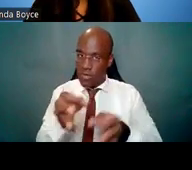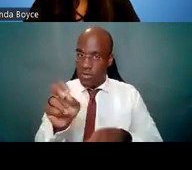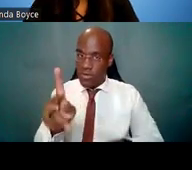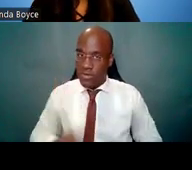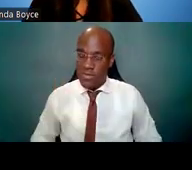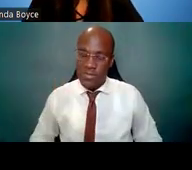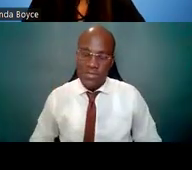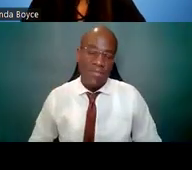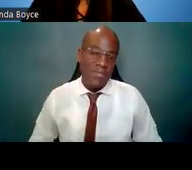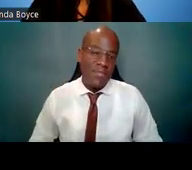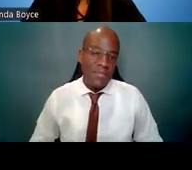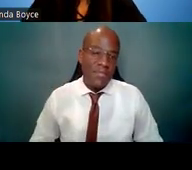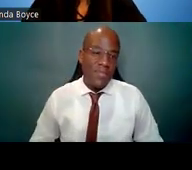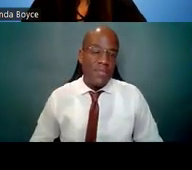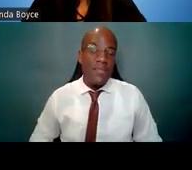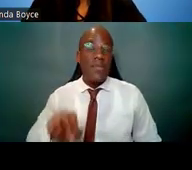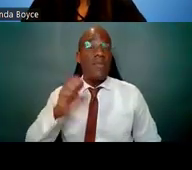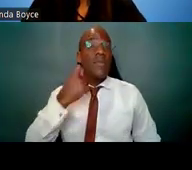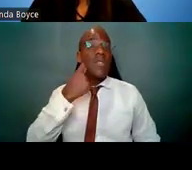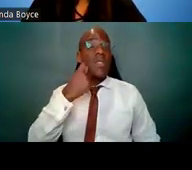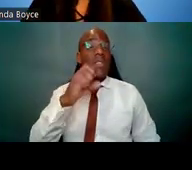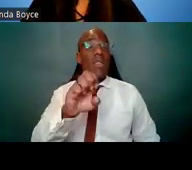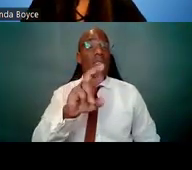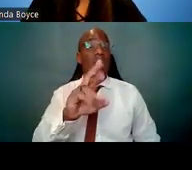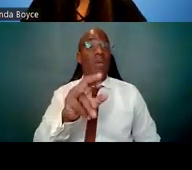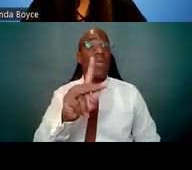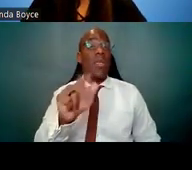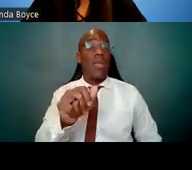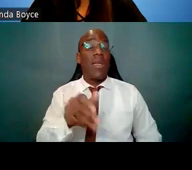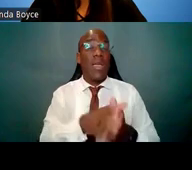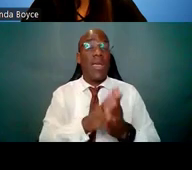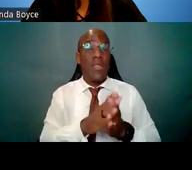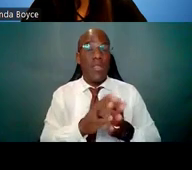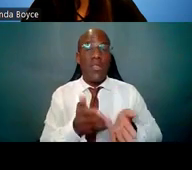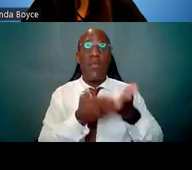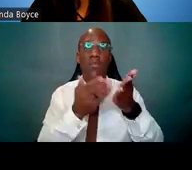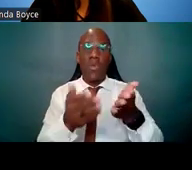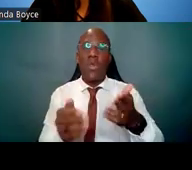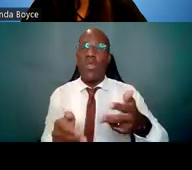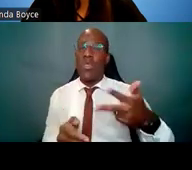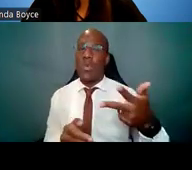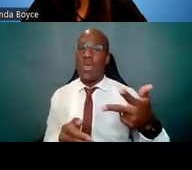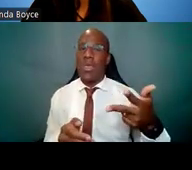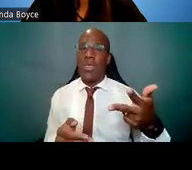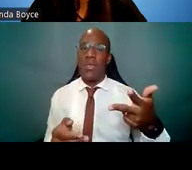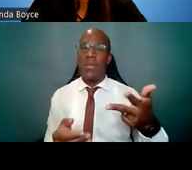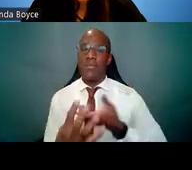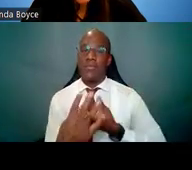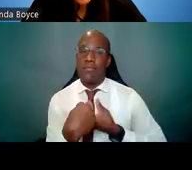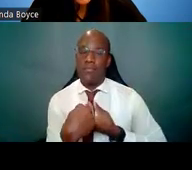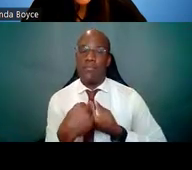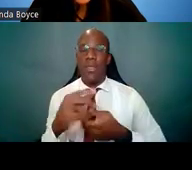So Ericka asked that we provide three take-home tips. As you saw earlier, she wasn't able to hold to three, and neither am I.